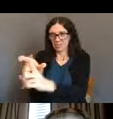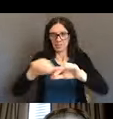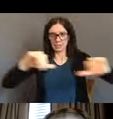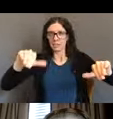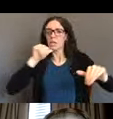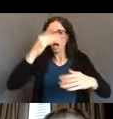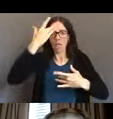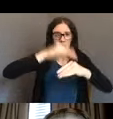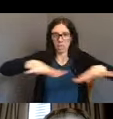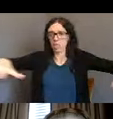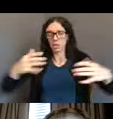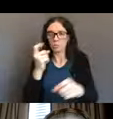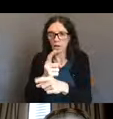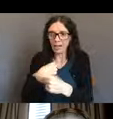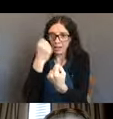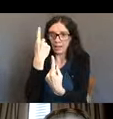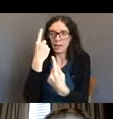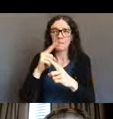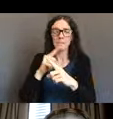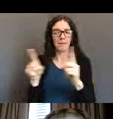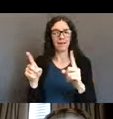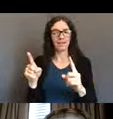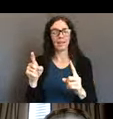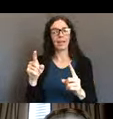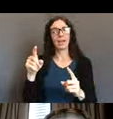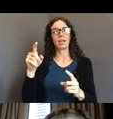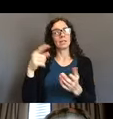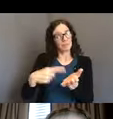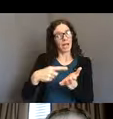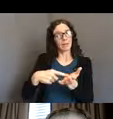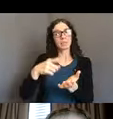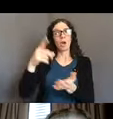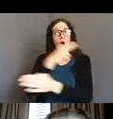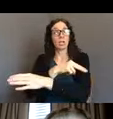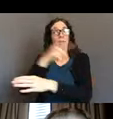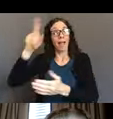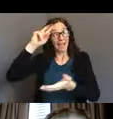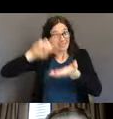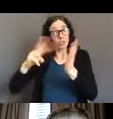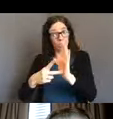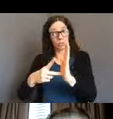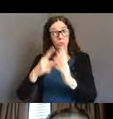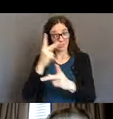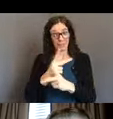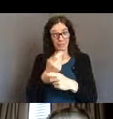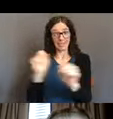there can be protective measures that actually take away rights. And so our challenge was to find that right balance of